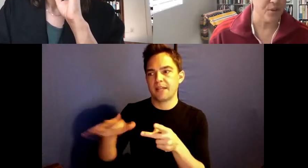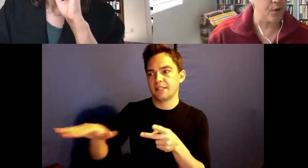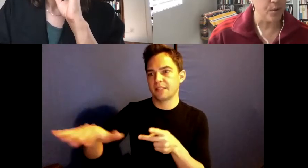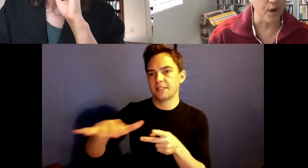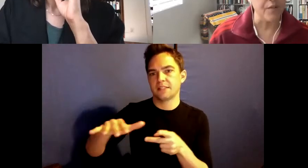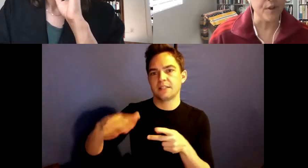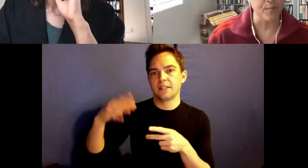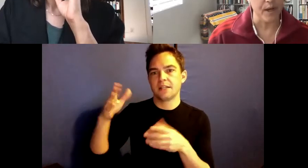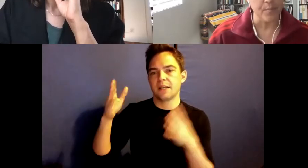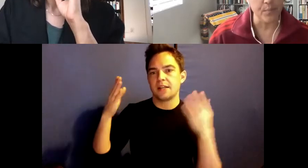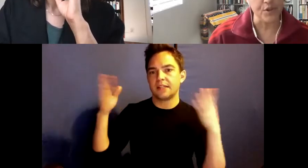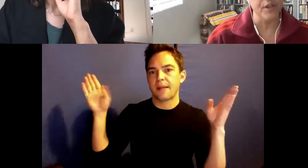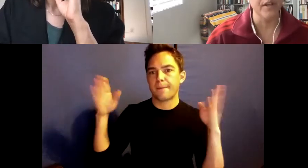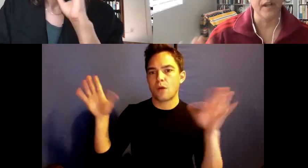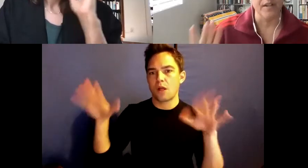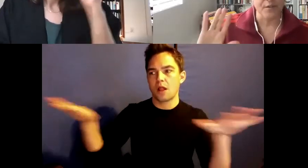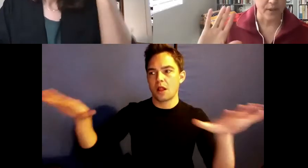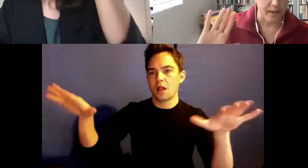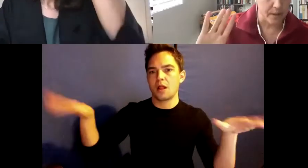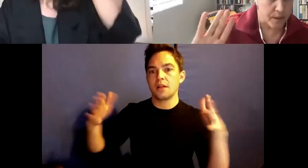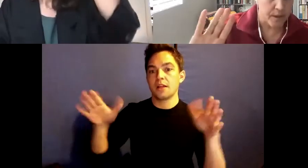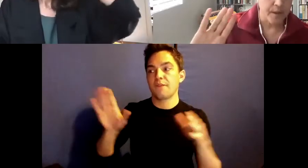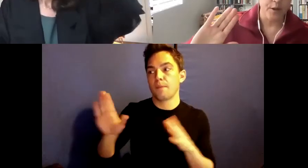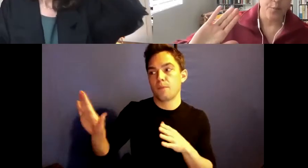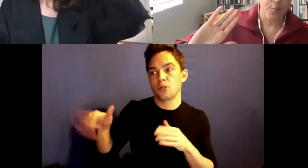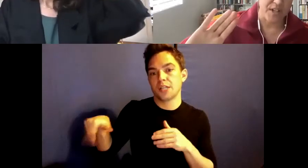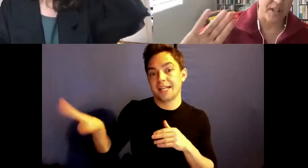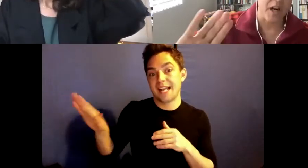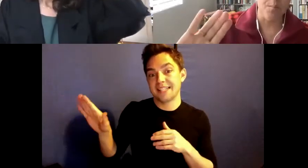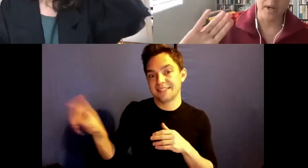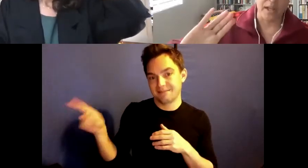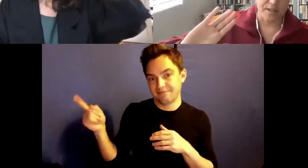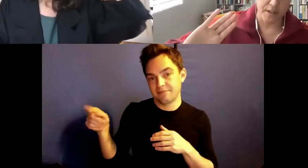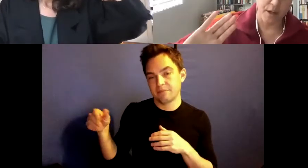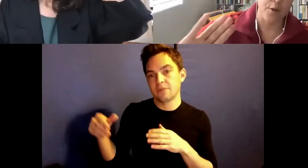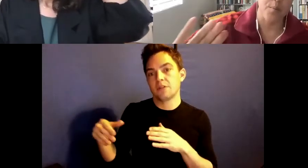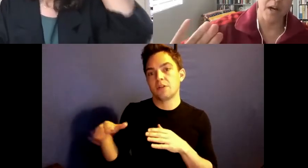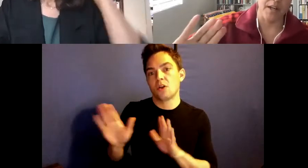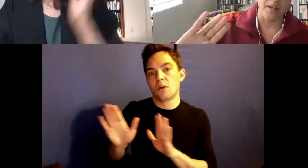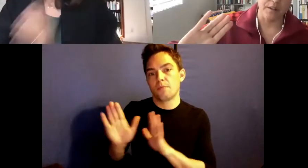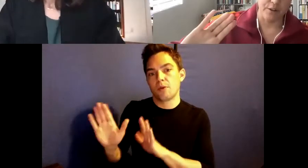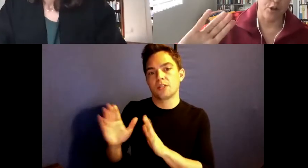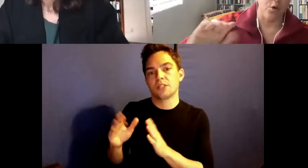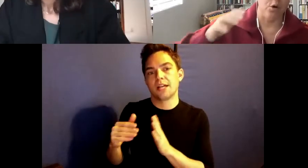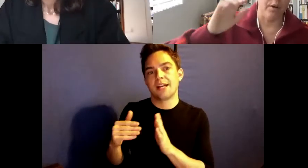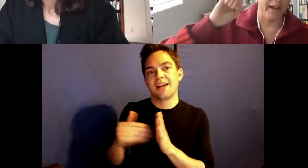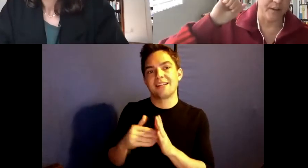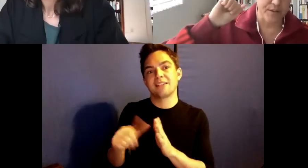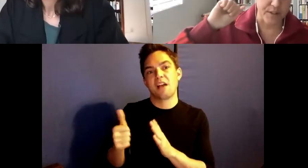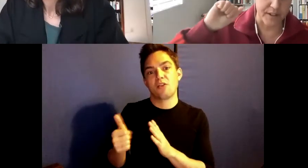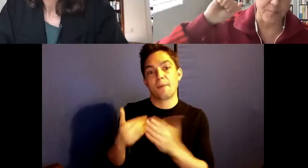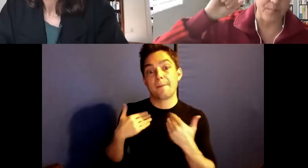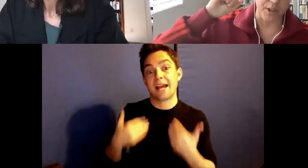You know often by pushing against, pressing up against a body.